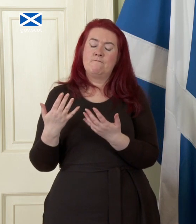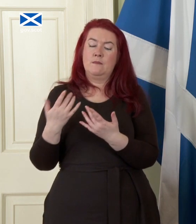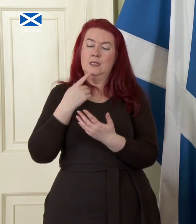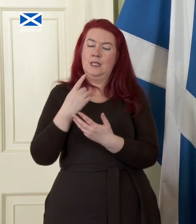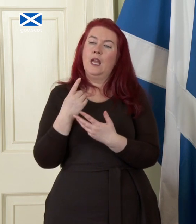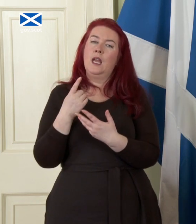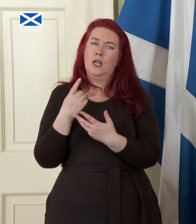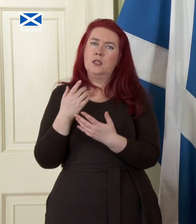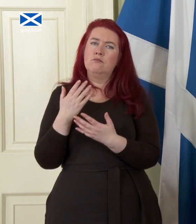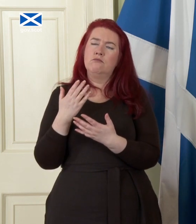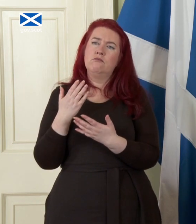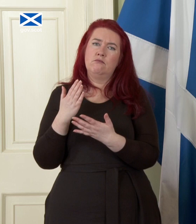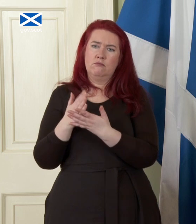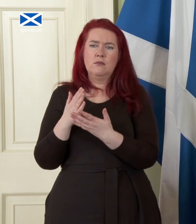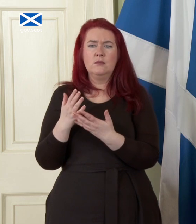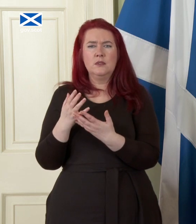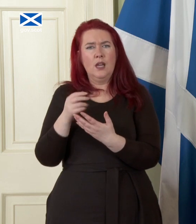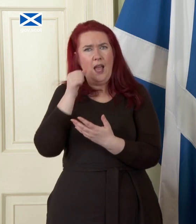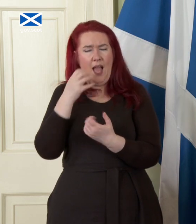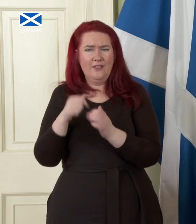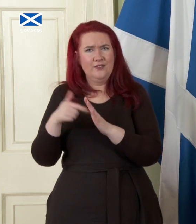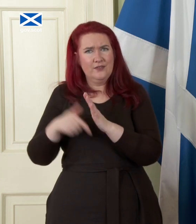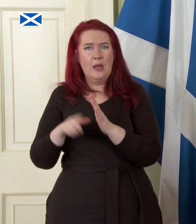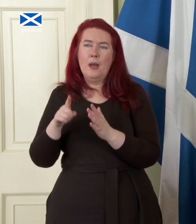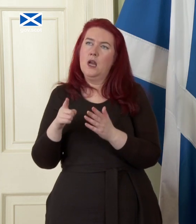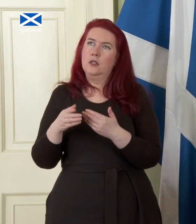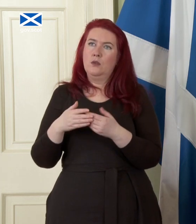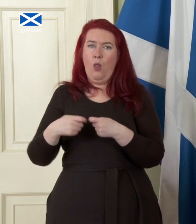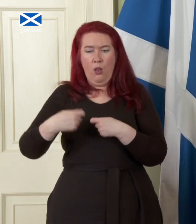the immaterial nature of that process but the fact that that needn't be a lengthy process so